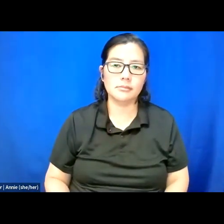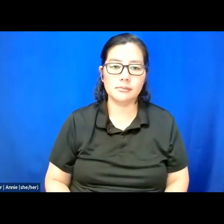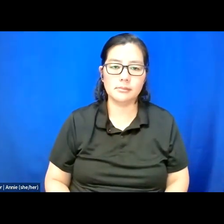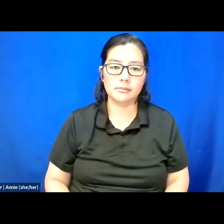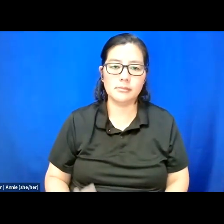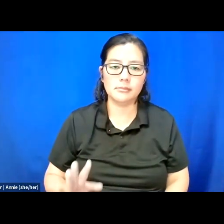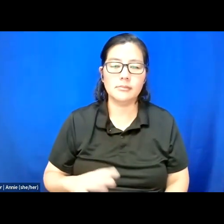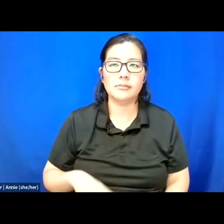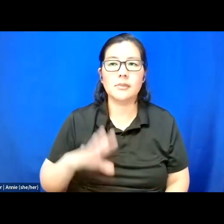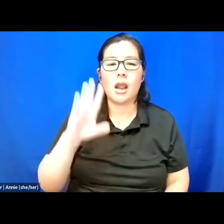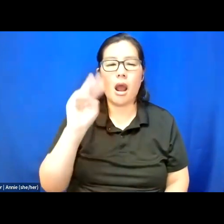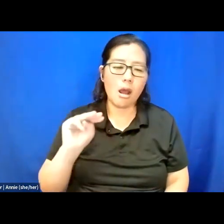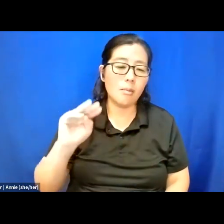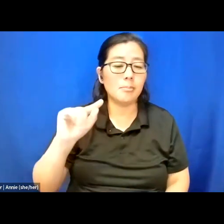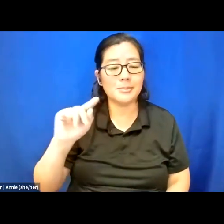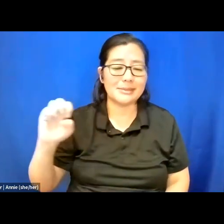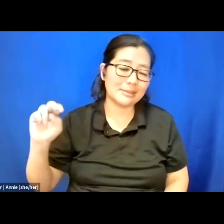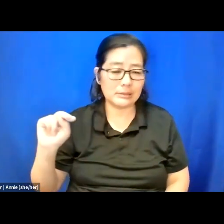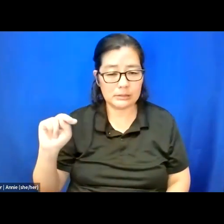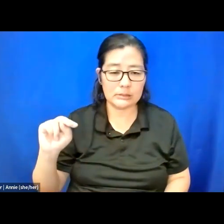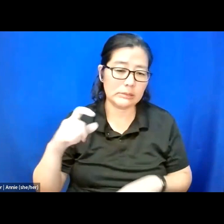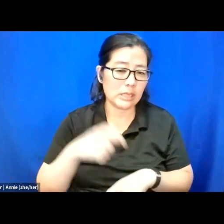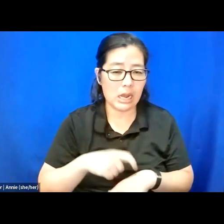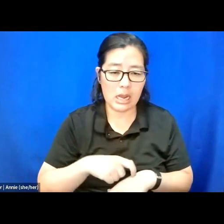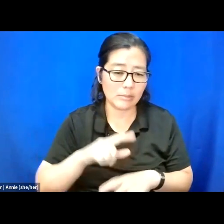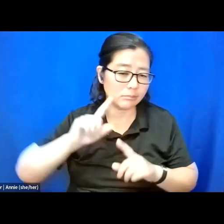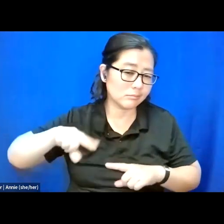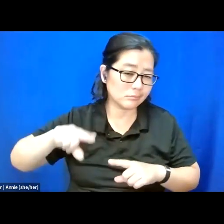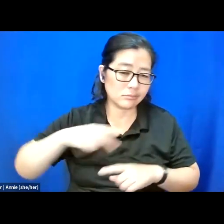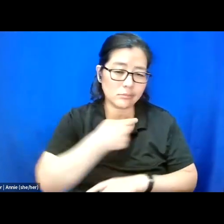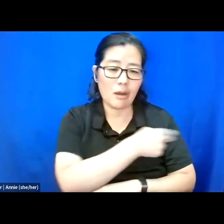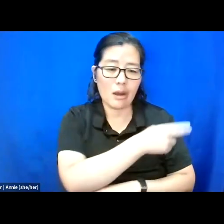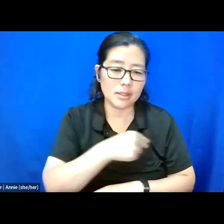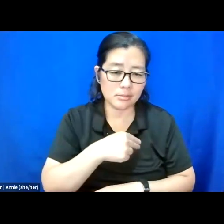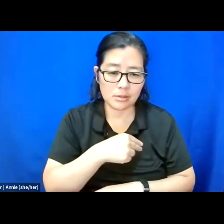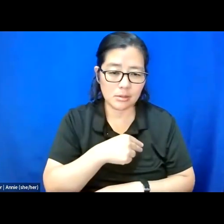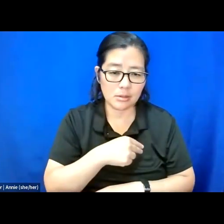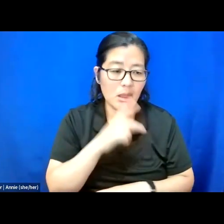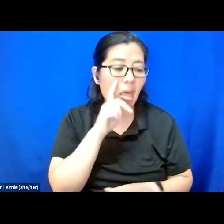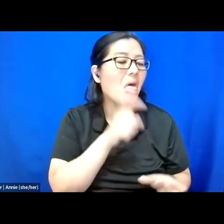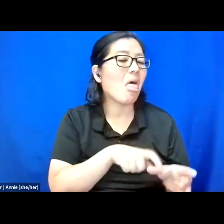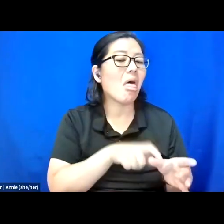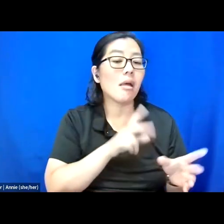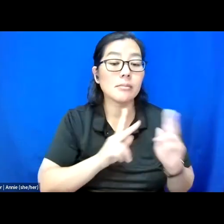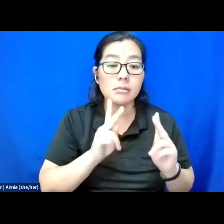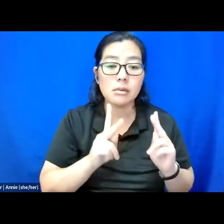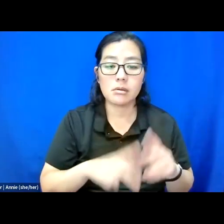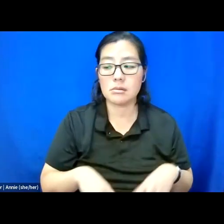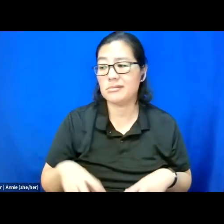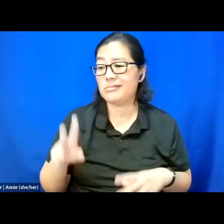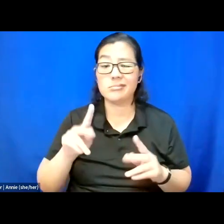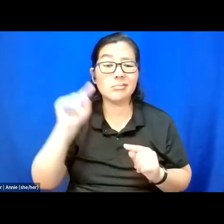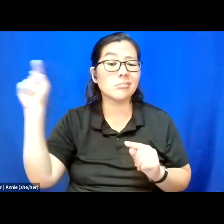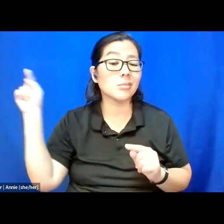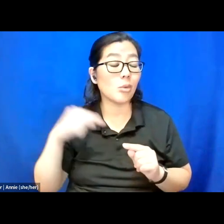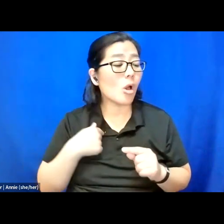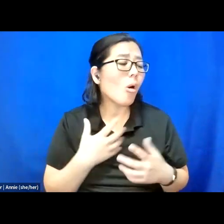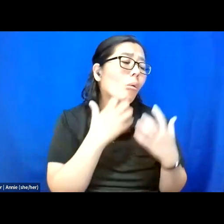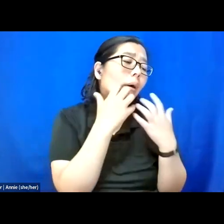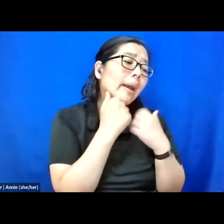Umpteen times I was in the hospital and nosy folks that thought that they cared, friends,